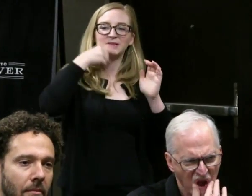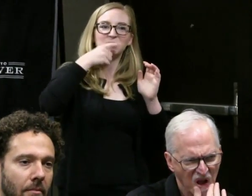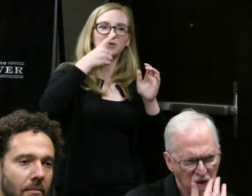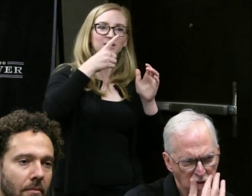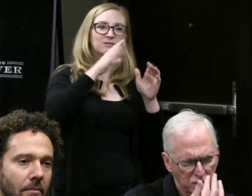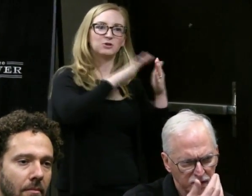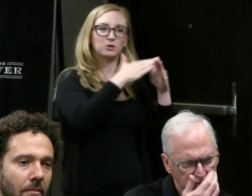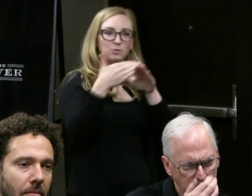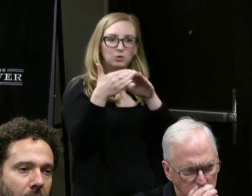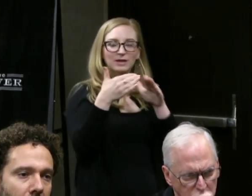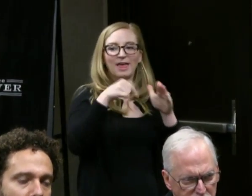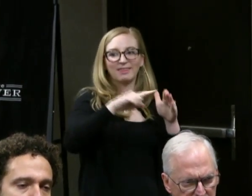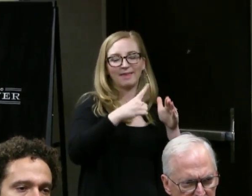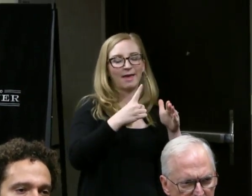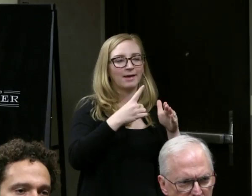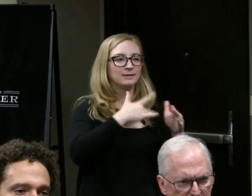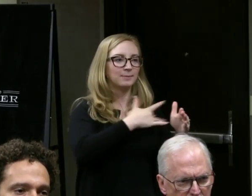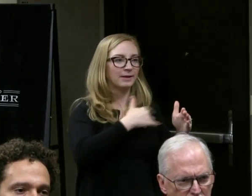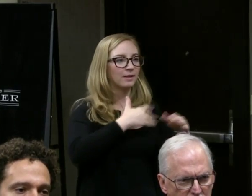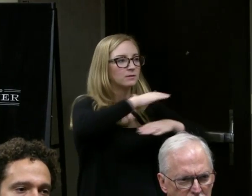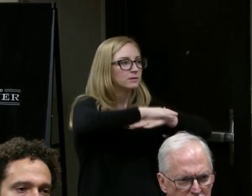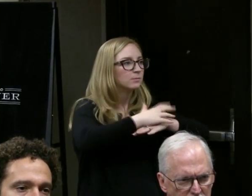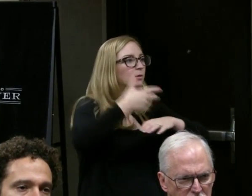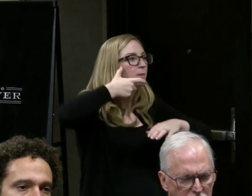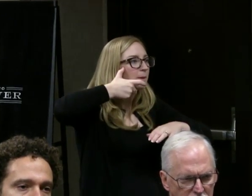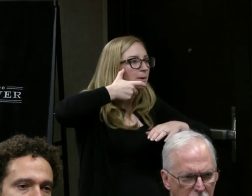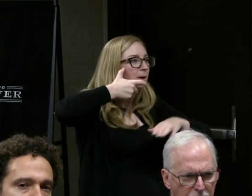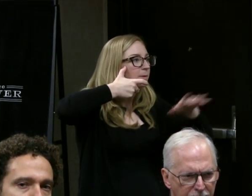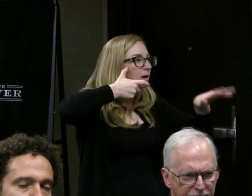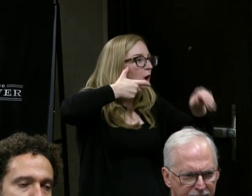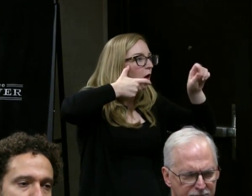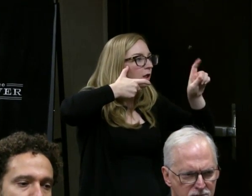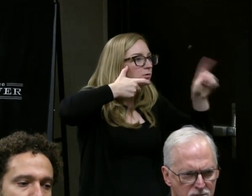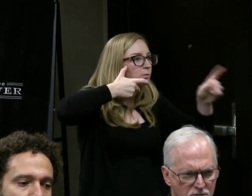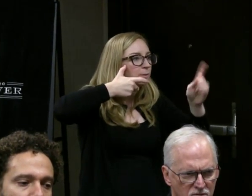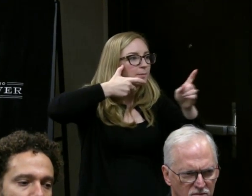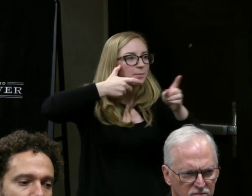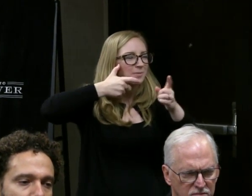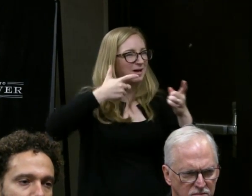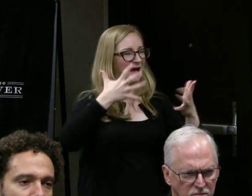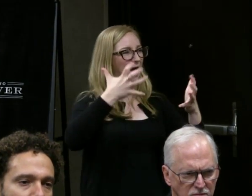sits in a booth with the headset and calls cues on headset. I don't actually even know where to start,